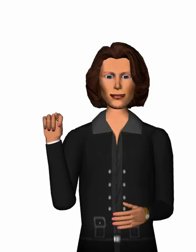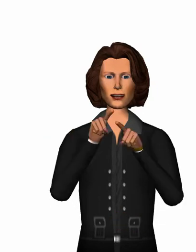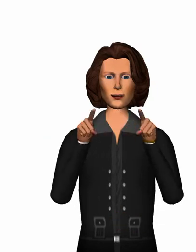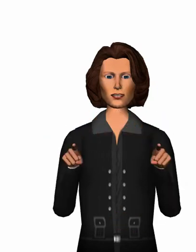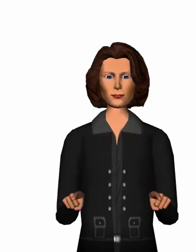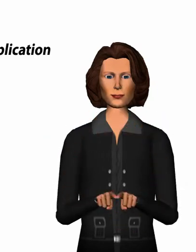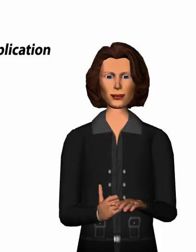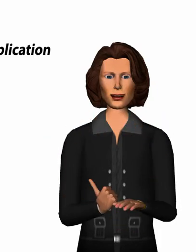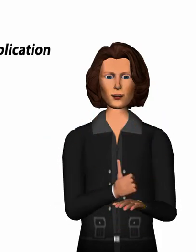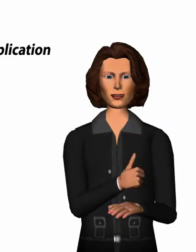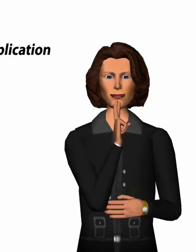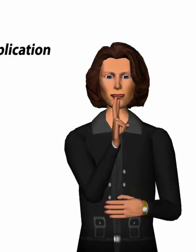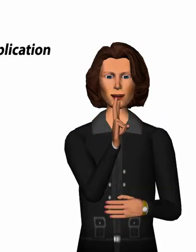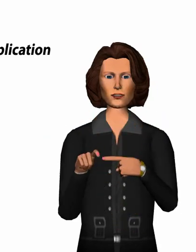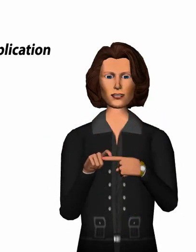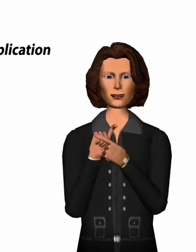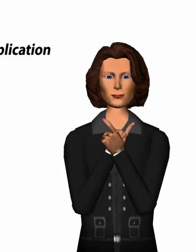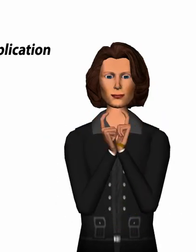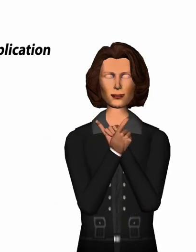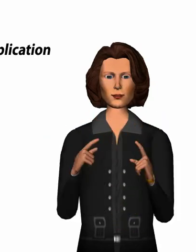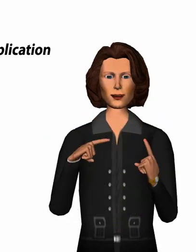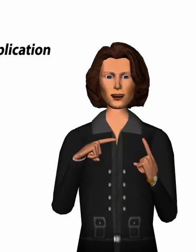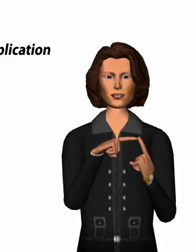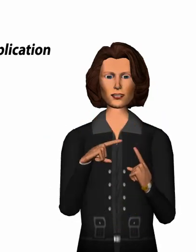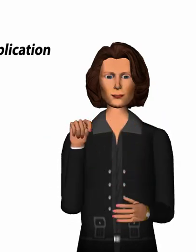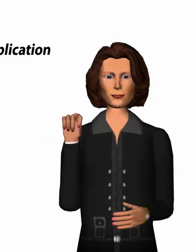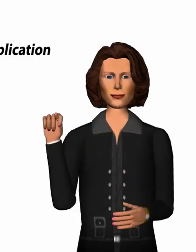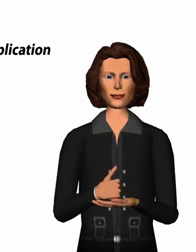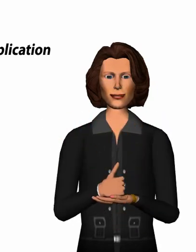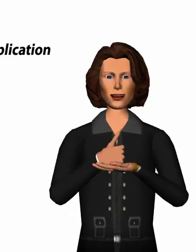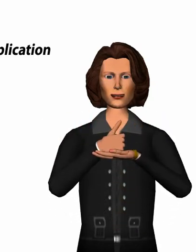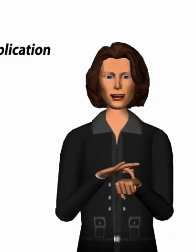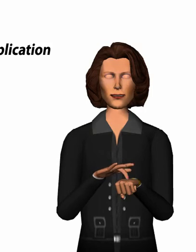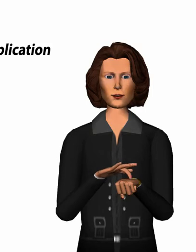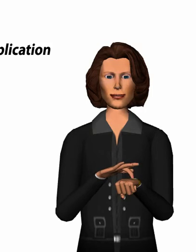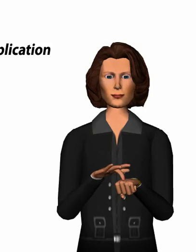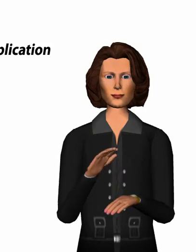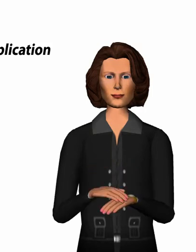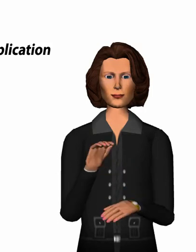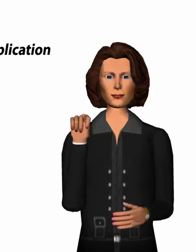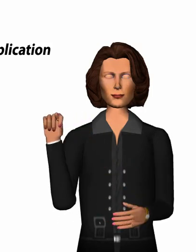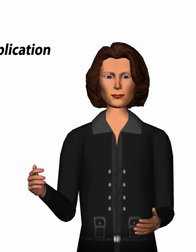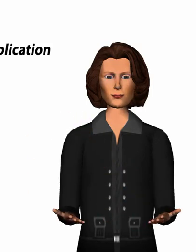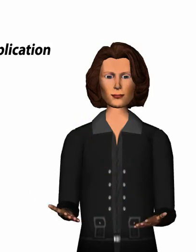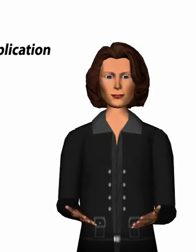The panel settings are automatically adjusted to the resources available on the server.